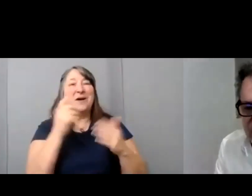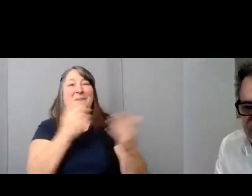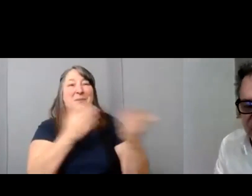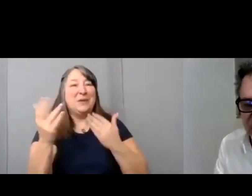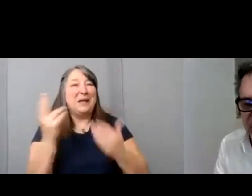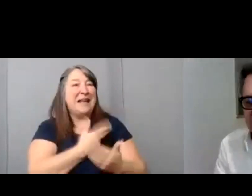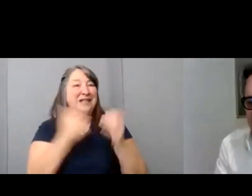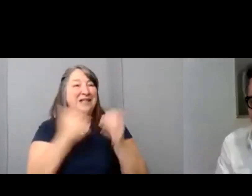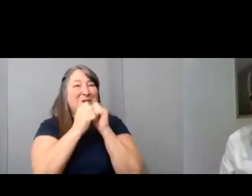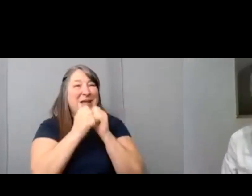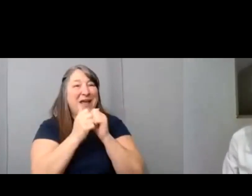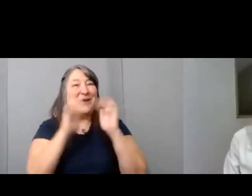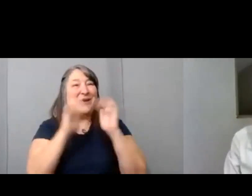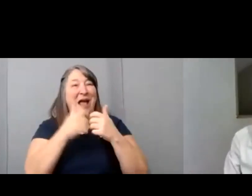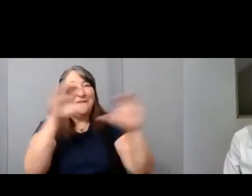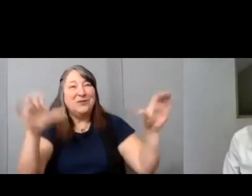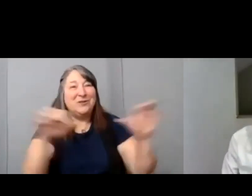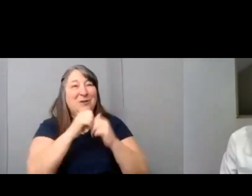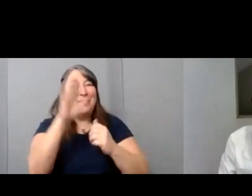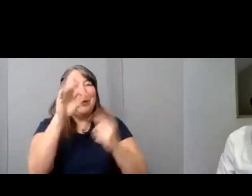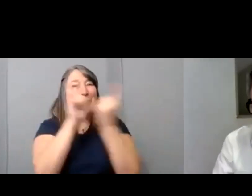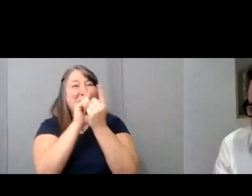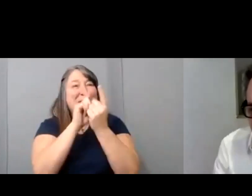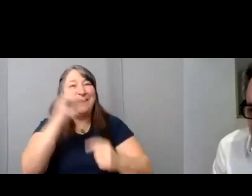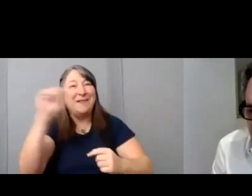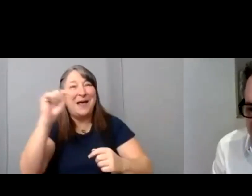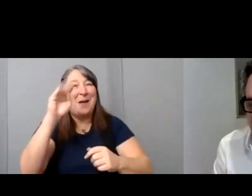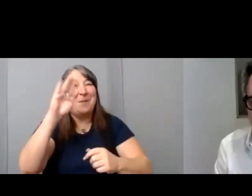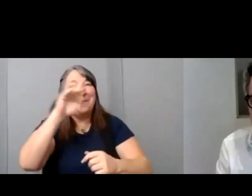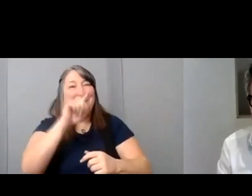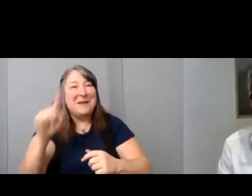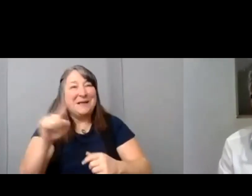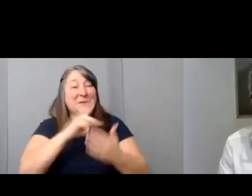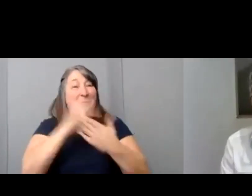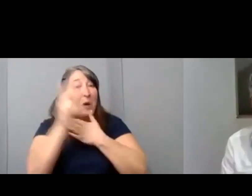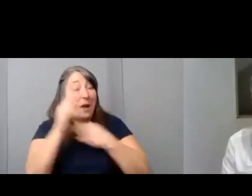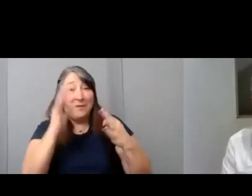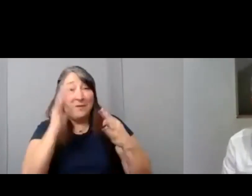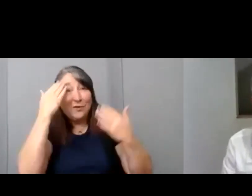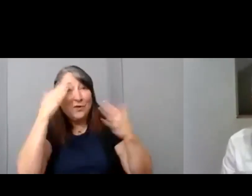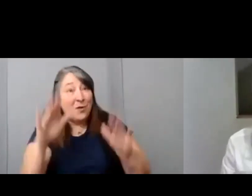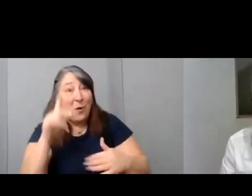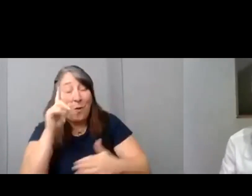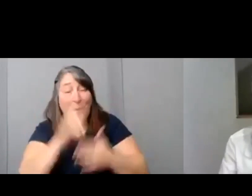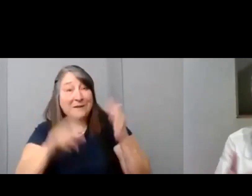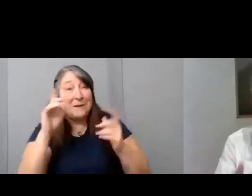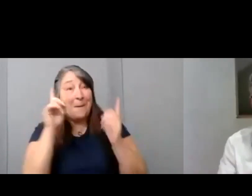do with your Meet the Biz program and just for those of you who may not be familiar with Meet the Biz uh it's where we have